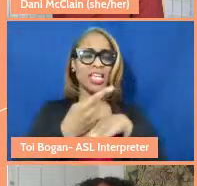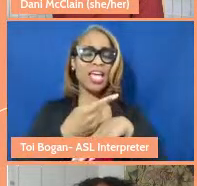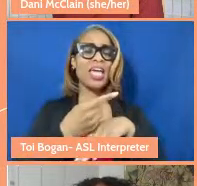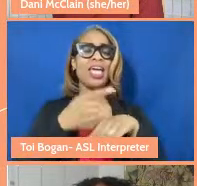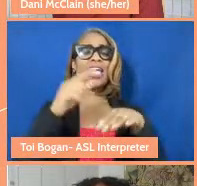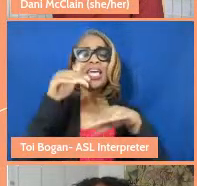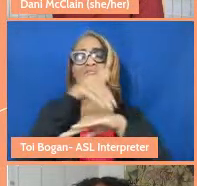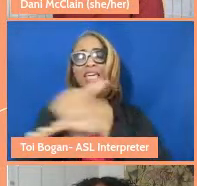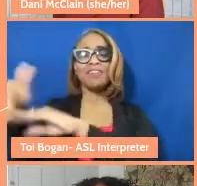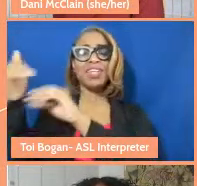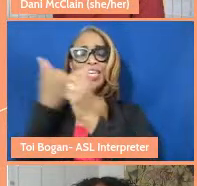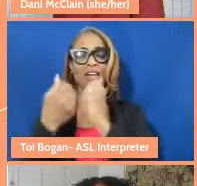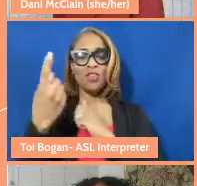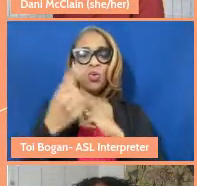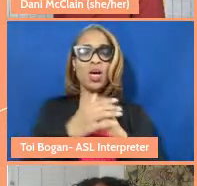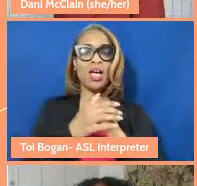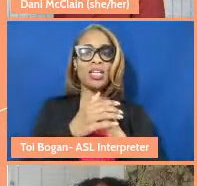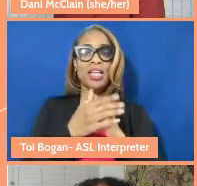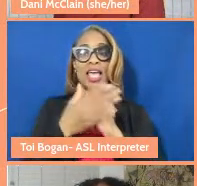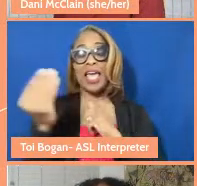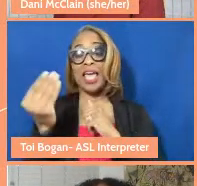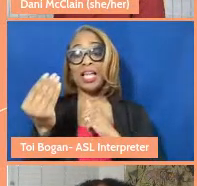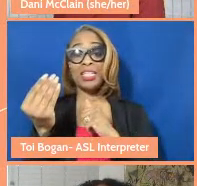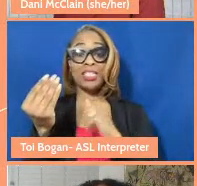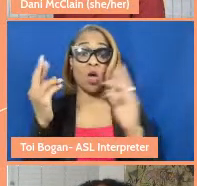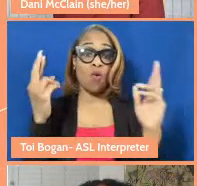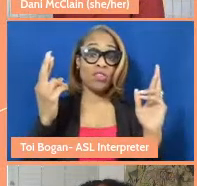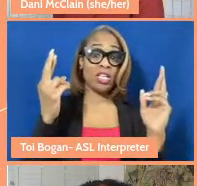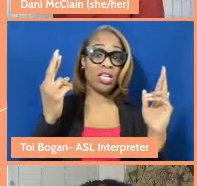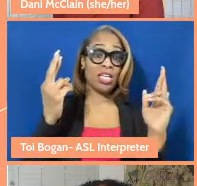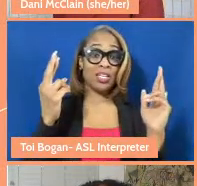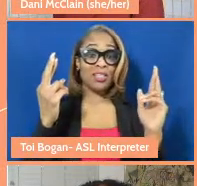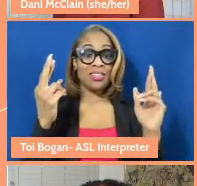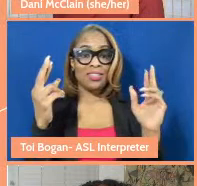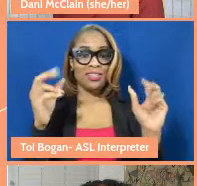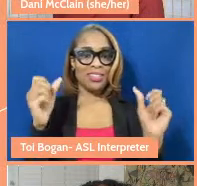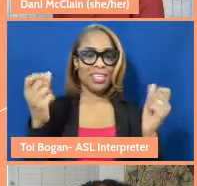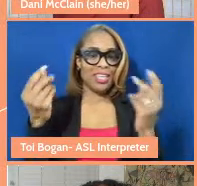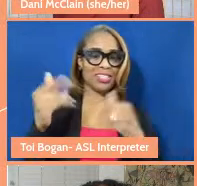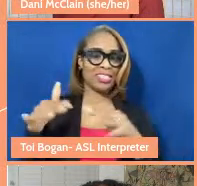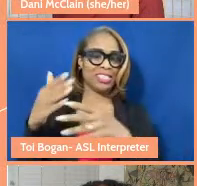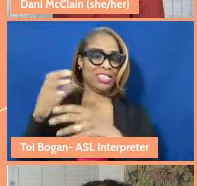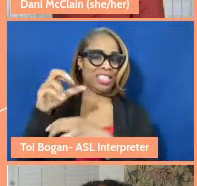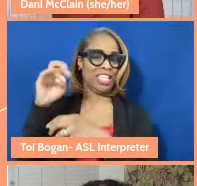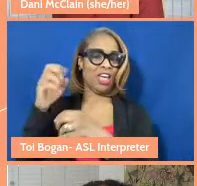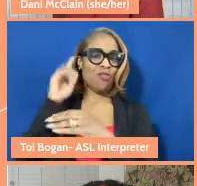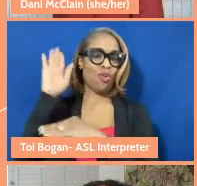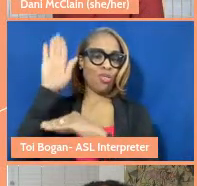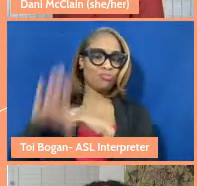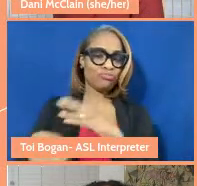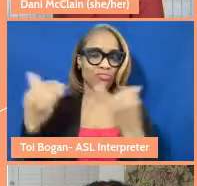everyone. And hopefully you get some juice to take some space for care for the rest of today. Gracias.